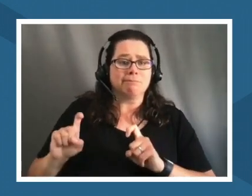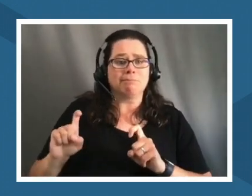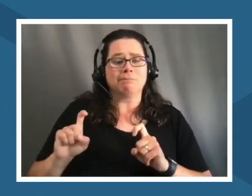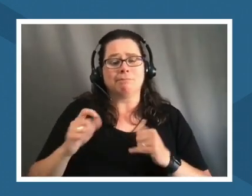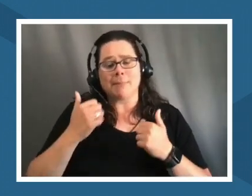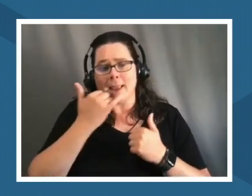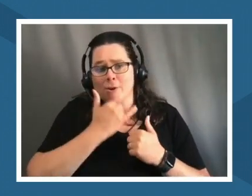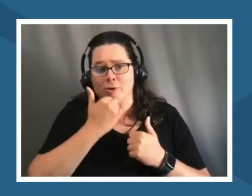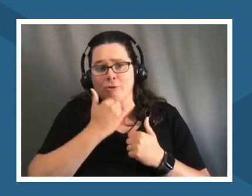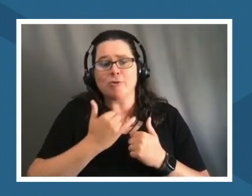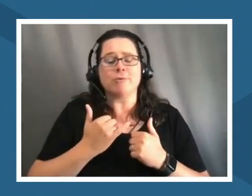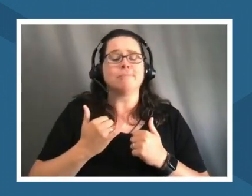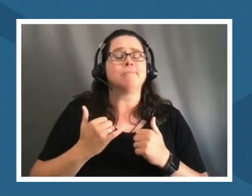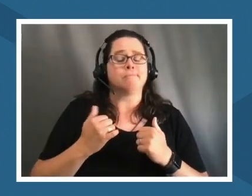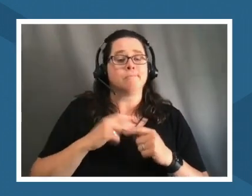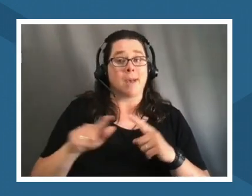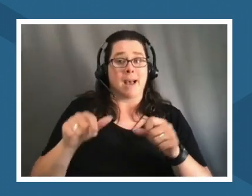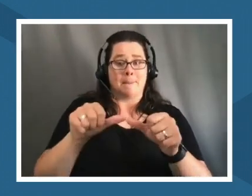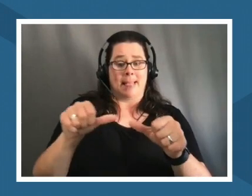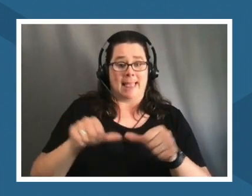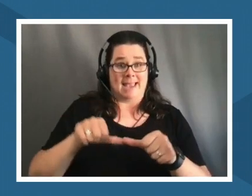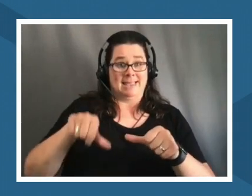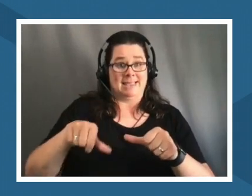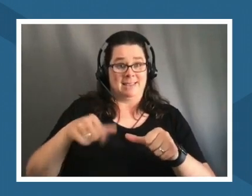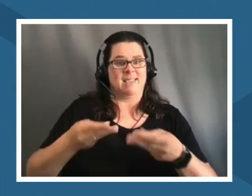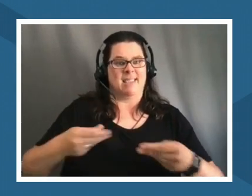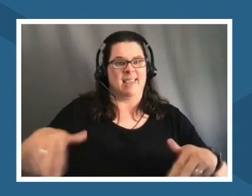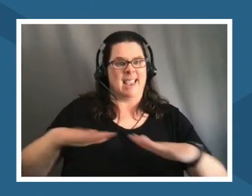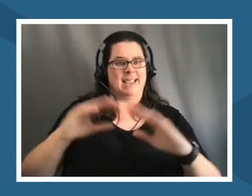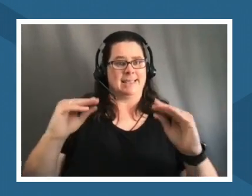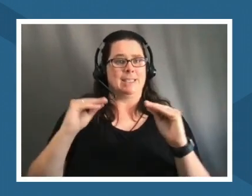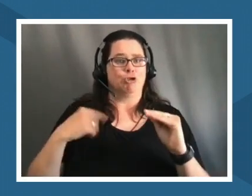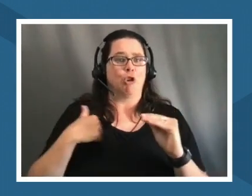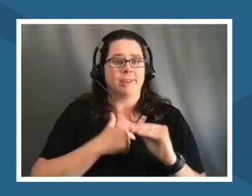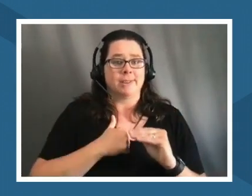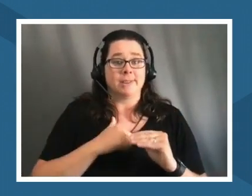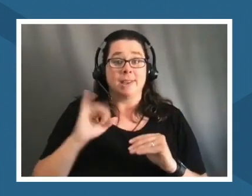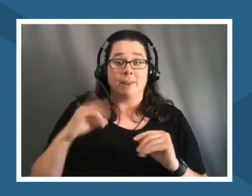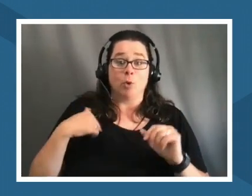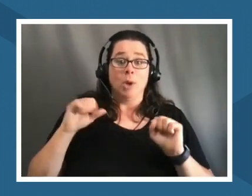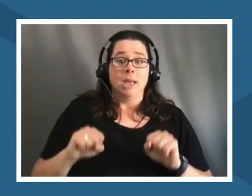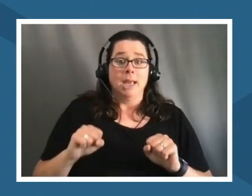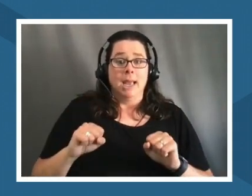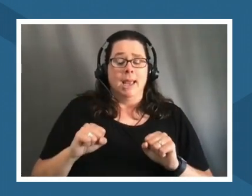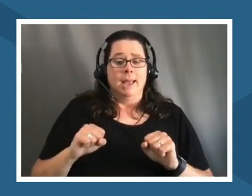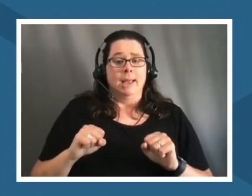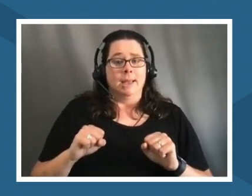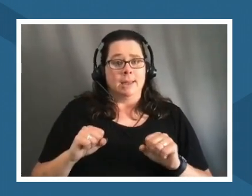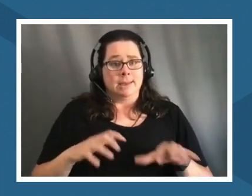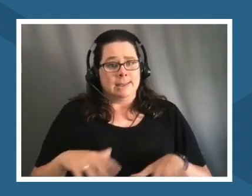our places teach us and as teachers if we can relinquish